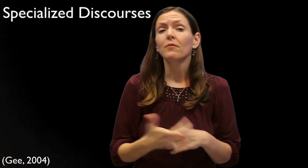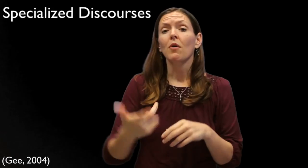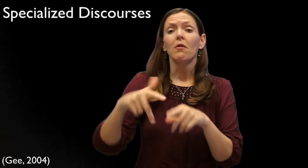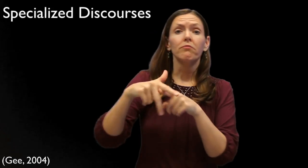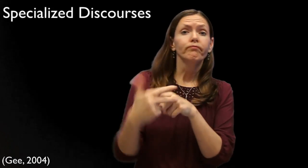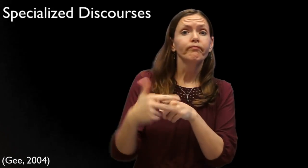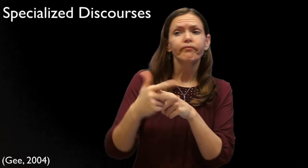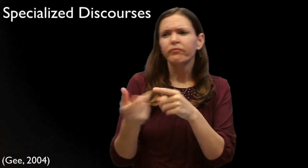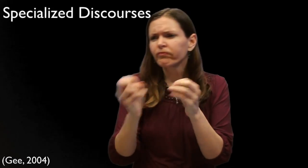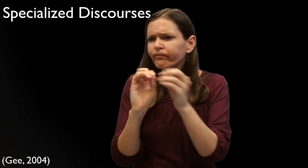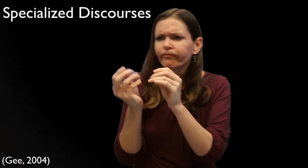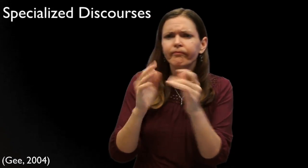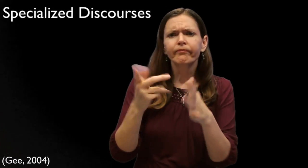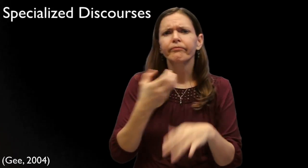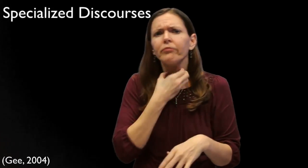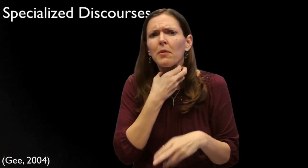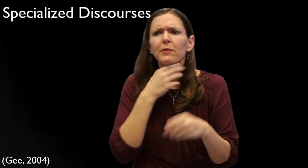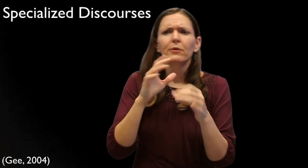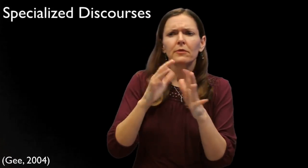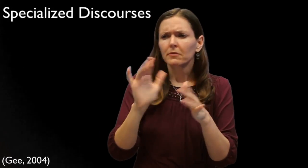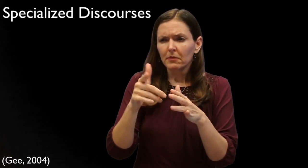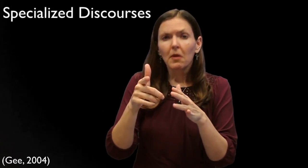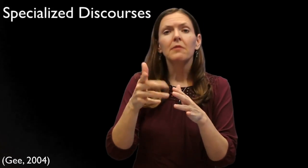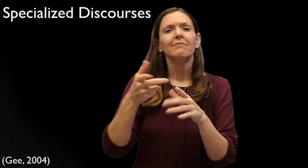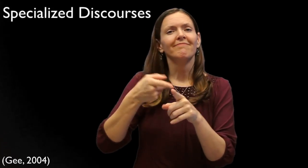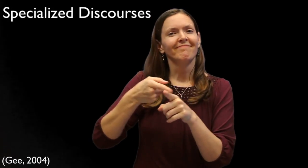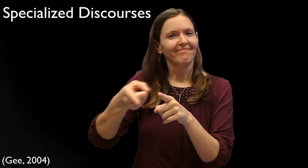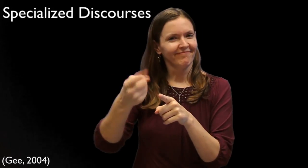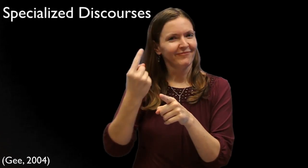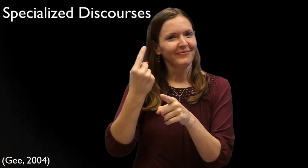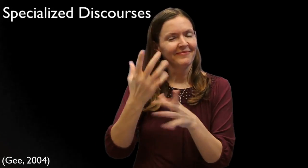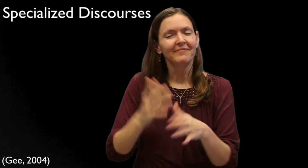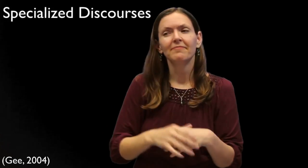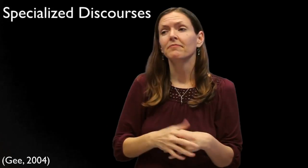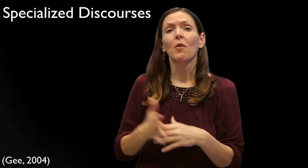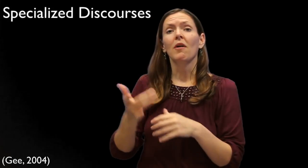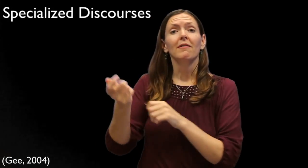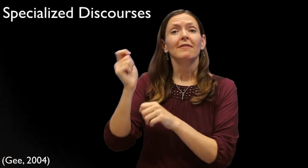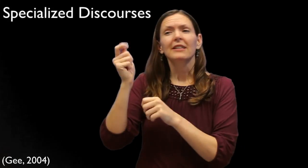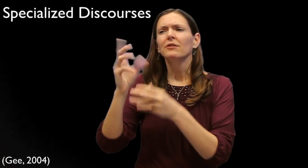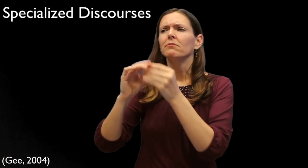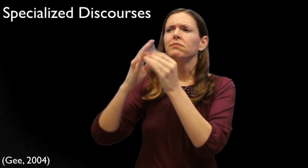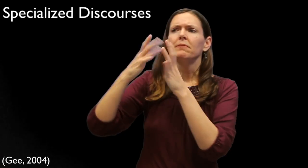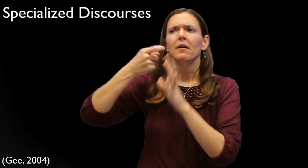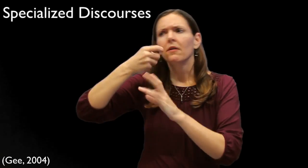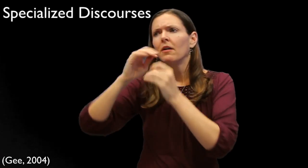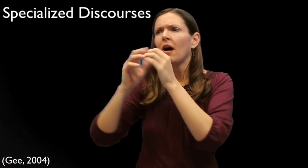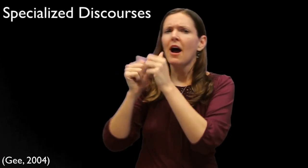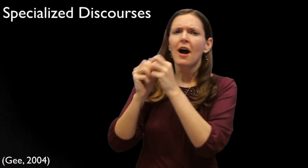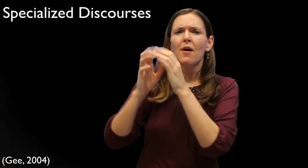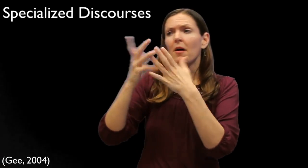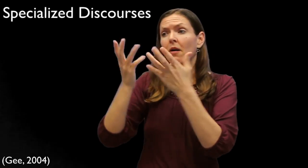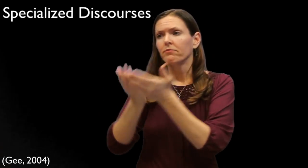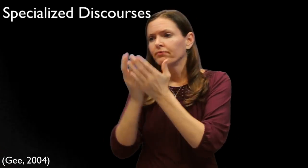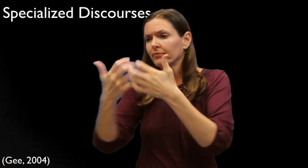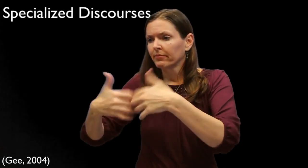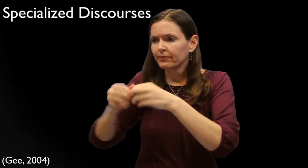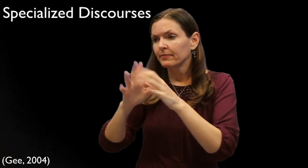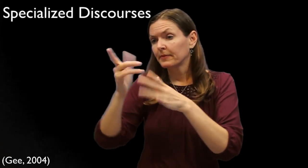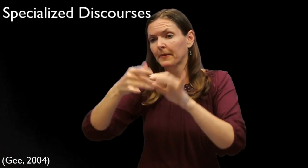Automotive mechanics is another type of specialized discourse, such as "carburetor". Fishing is another type of specialized discourse, and may involve signs and phrases associated with fishing